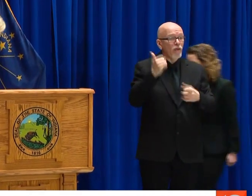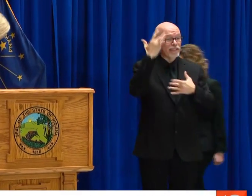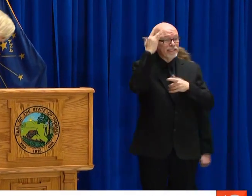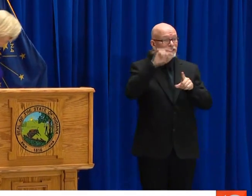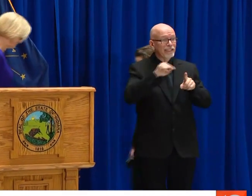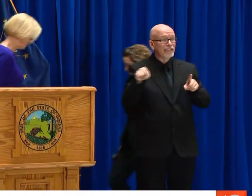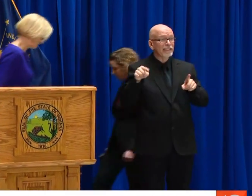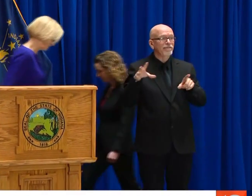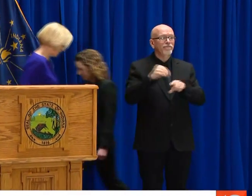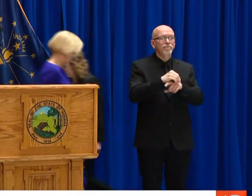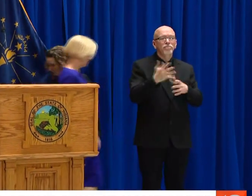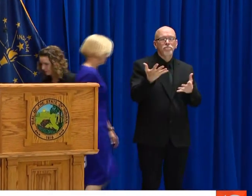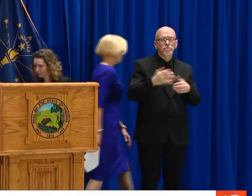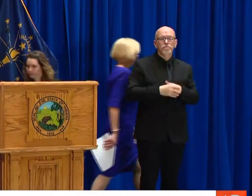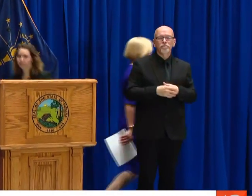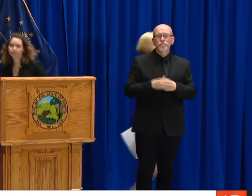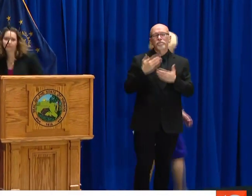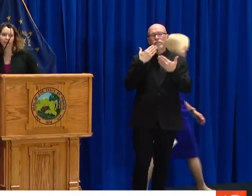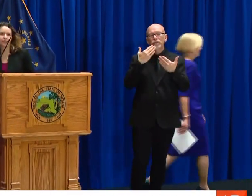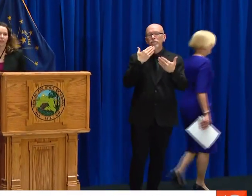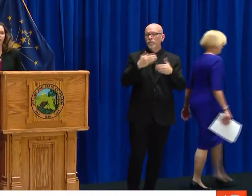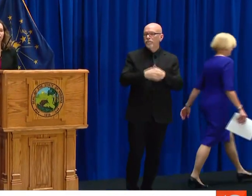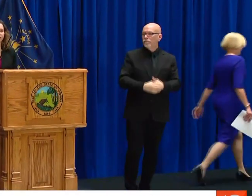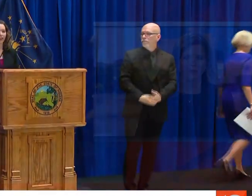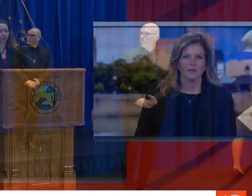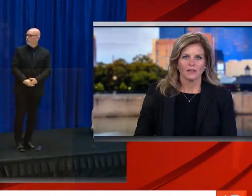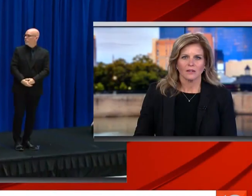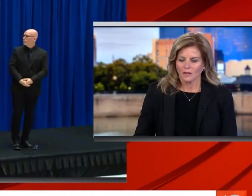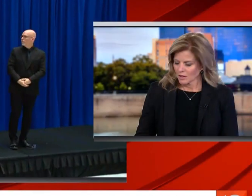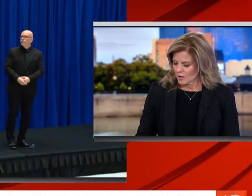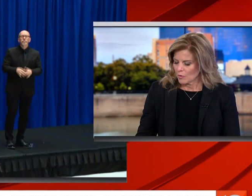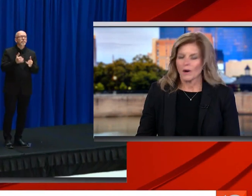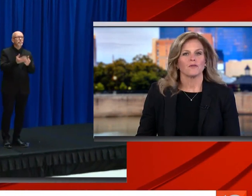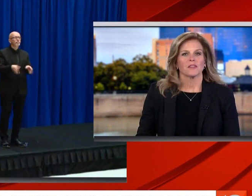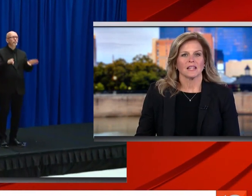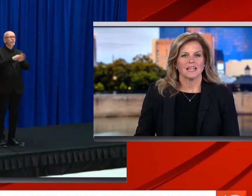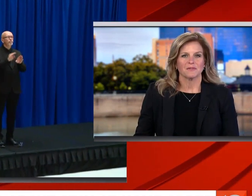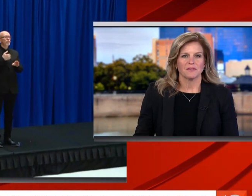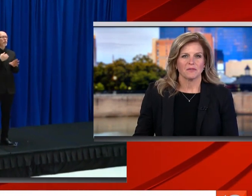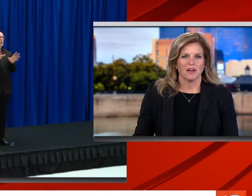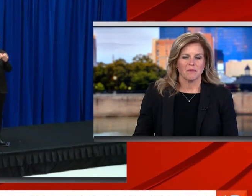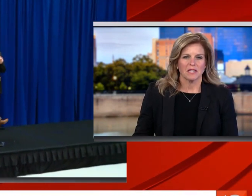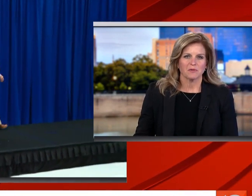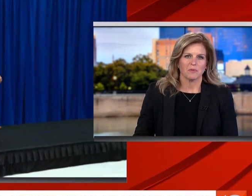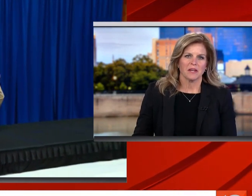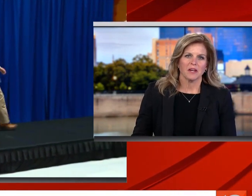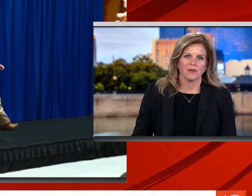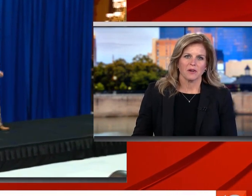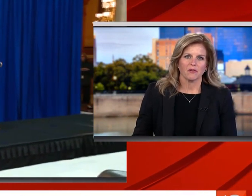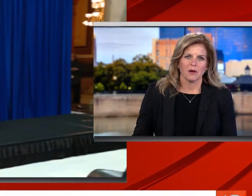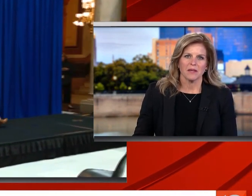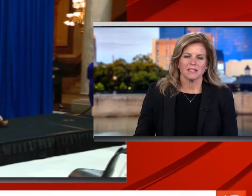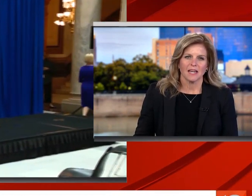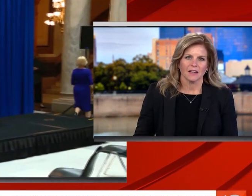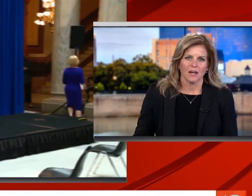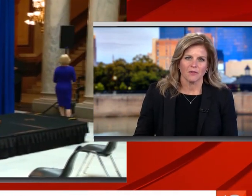ON WHAT OTHER CO-MORBIDITIES OR CHRONIC DISEASES THESE INDIVIDUALS HAD. THANK YOU.